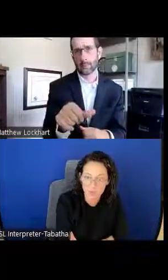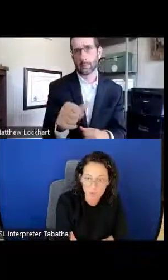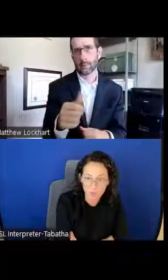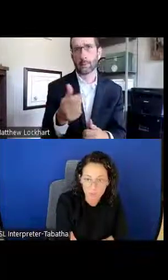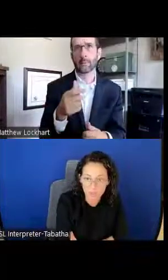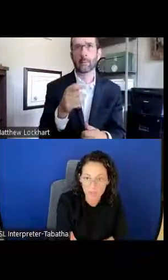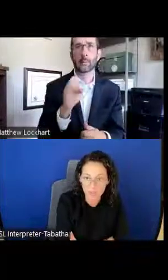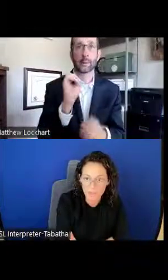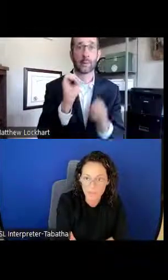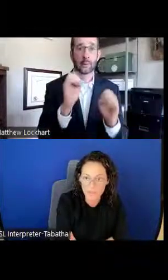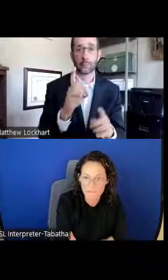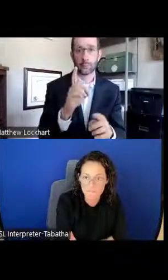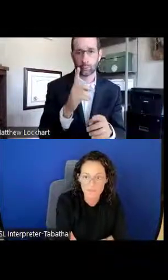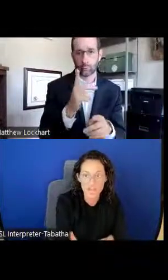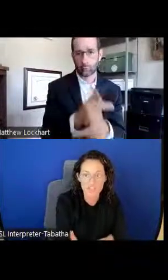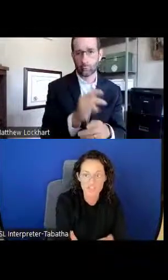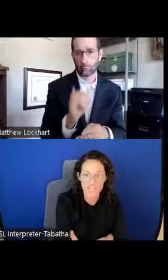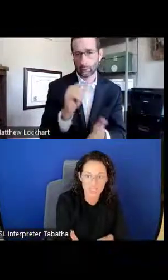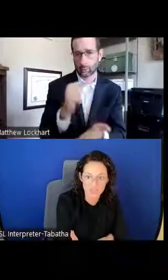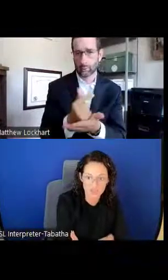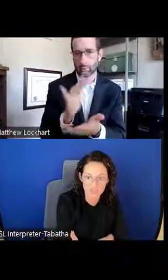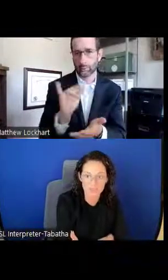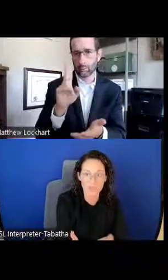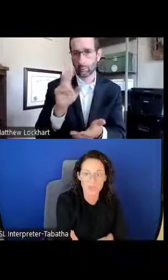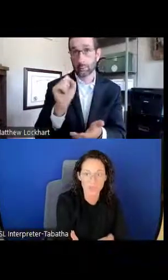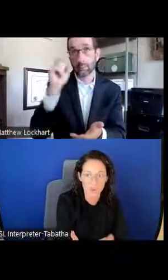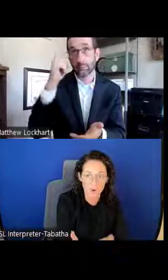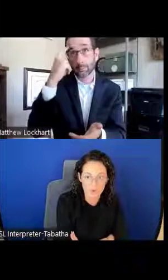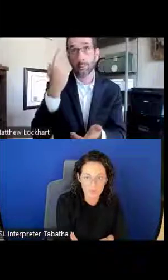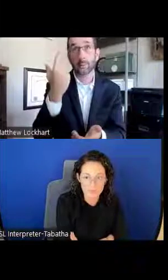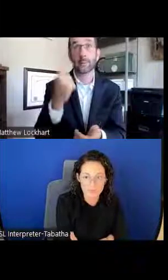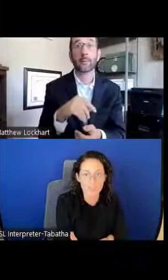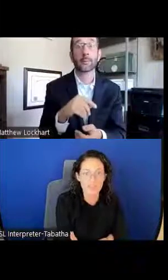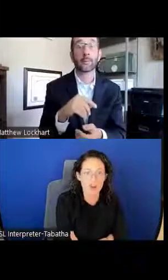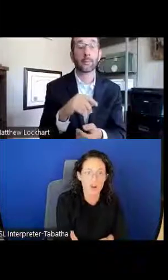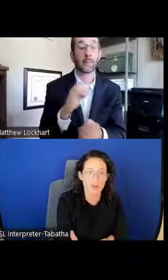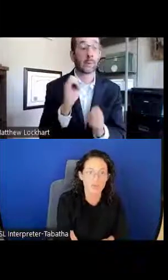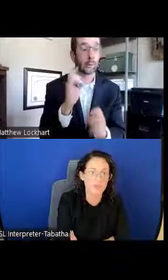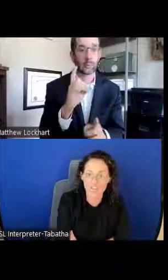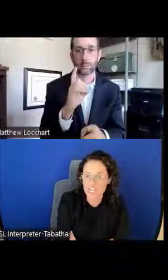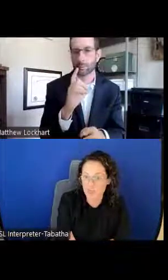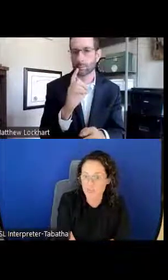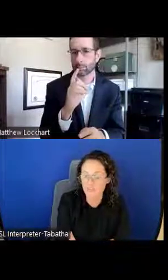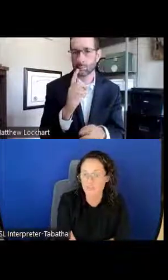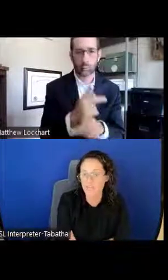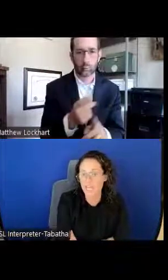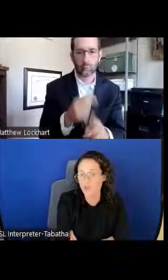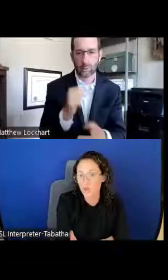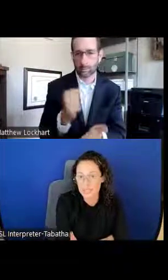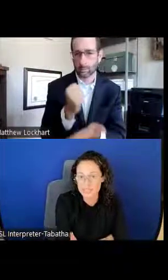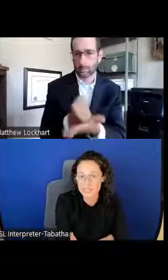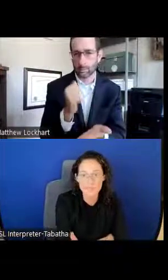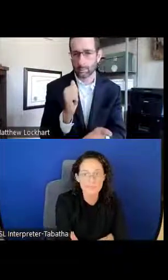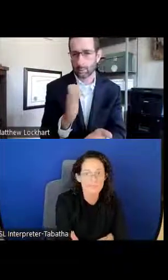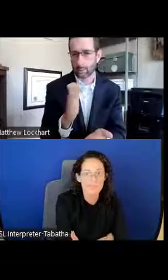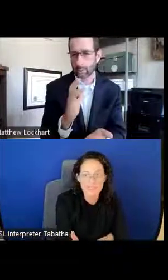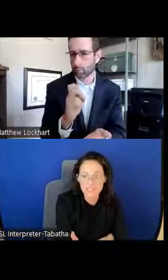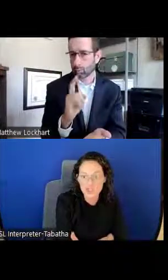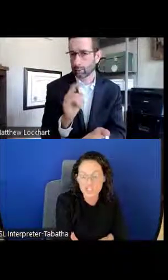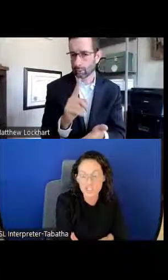We will pay for educational loan that are .. . you're graduated from a US institution